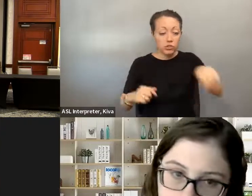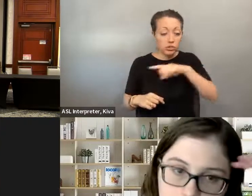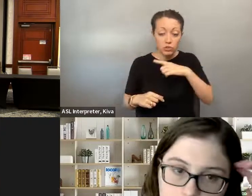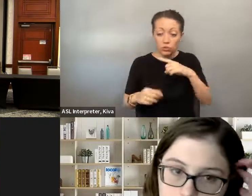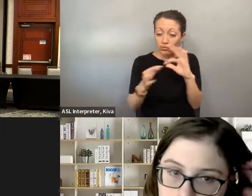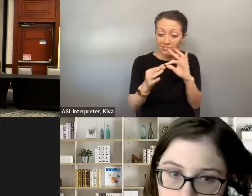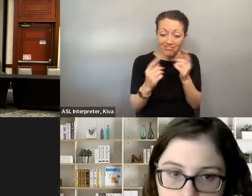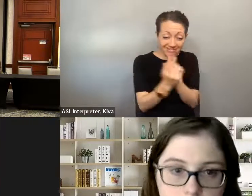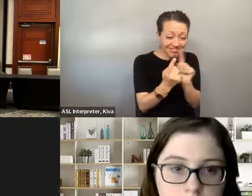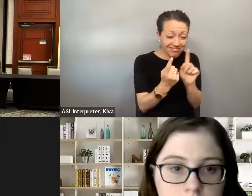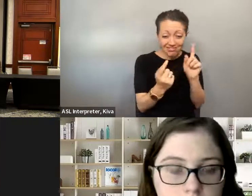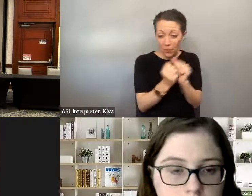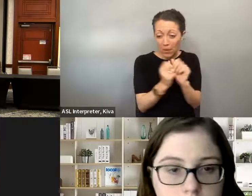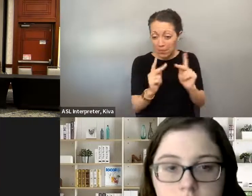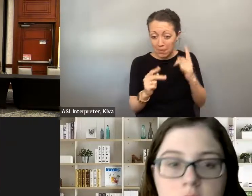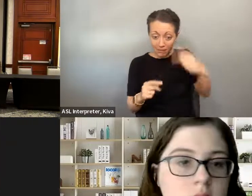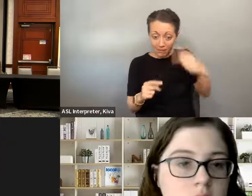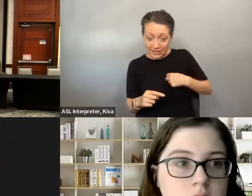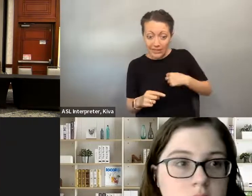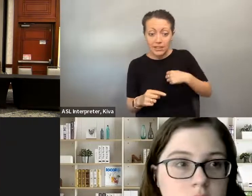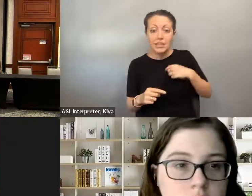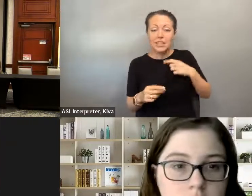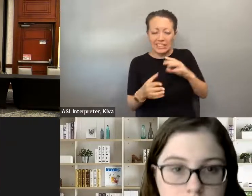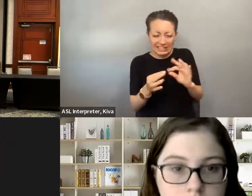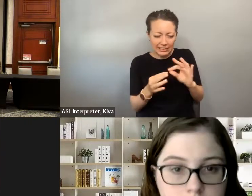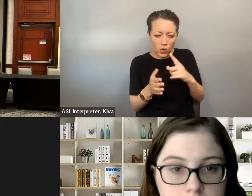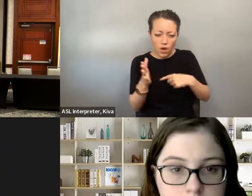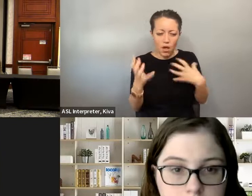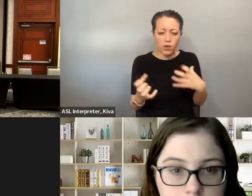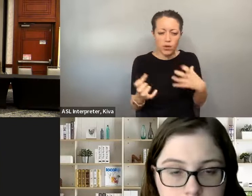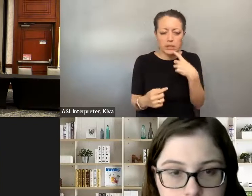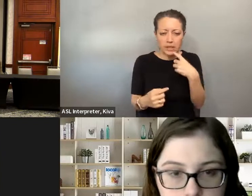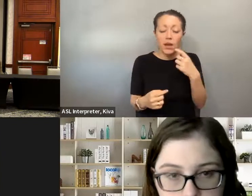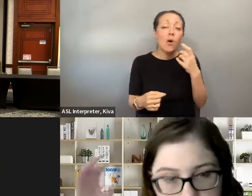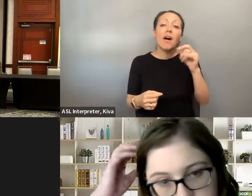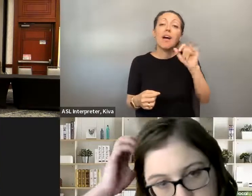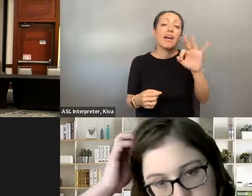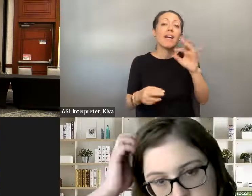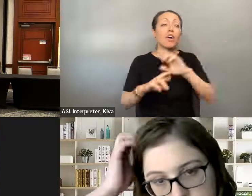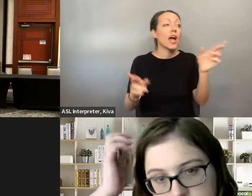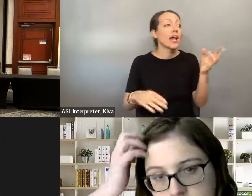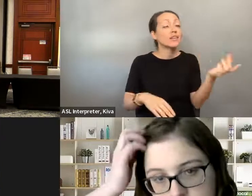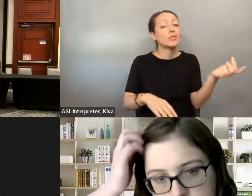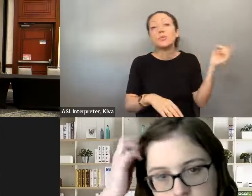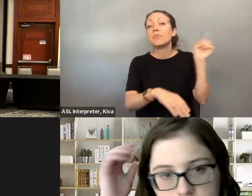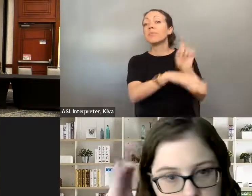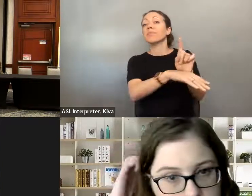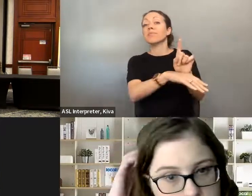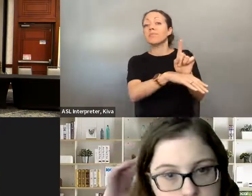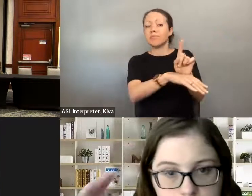your team members all know that -- what your needs are and what your expectations are if they're going out and speaking on your behalf or if you need extra time, if you